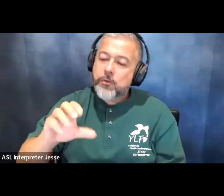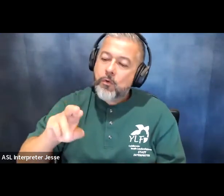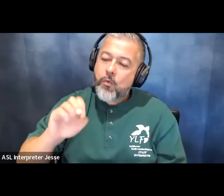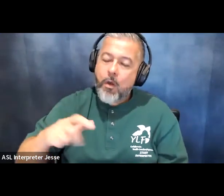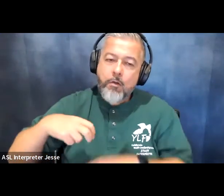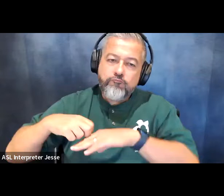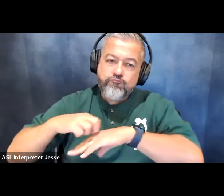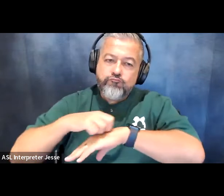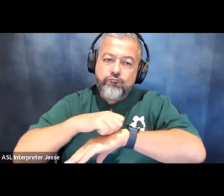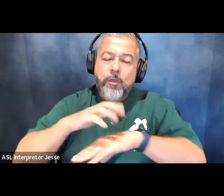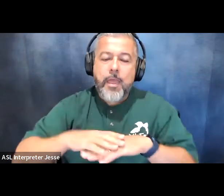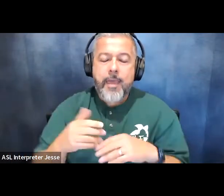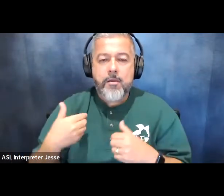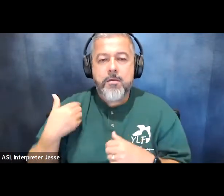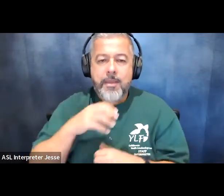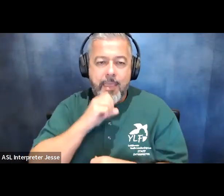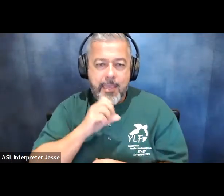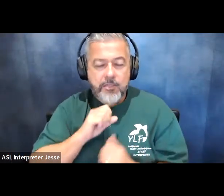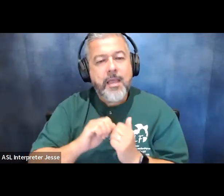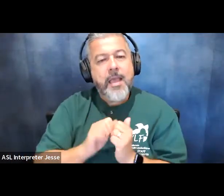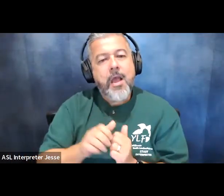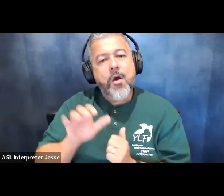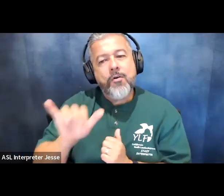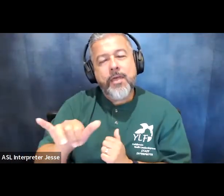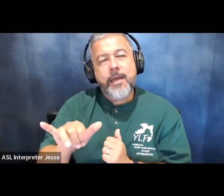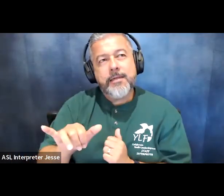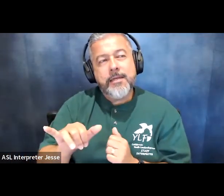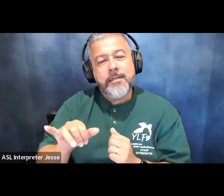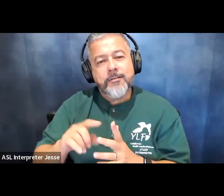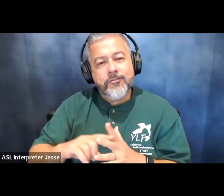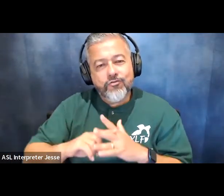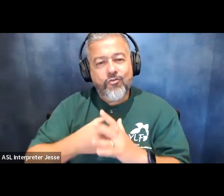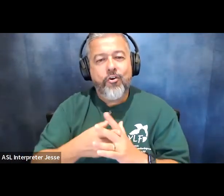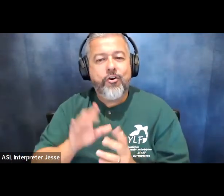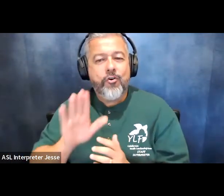that was made through that and how that has kind of spurred her advocacy work throughout